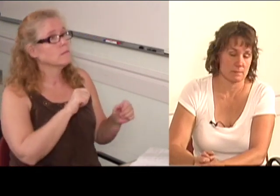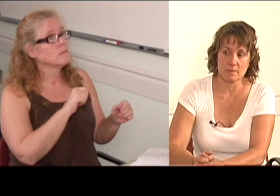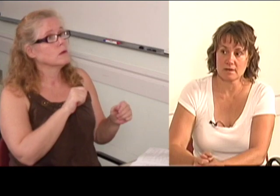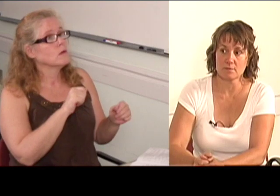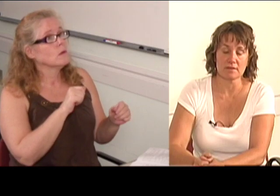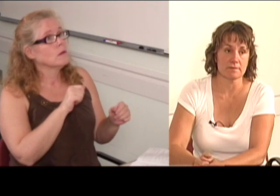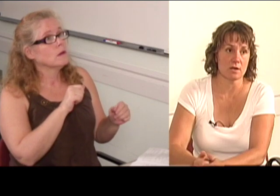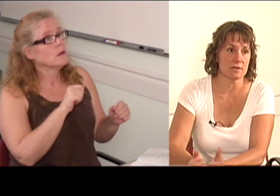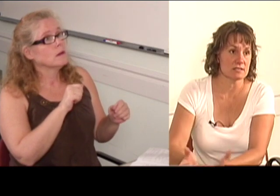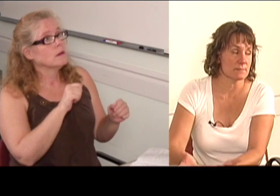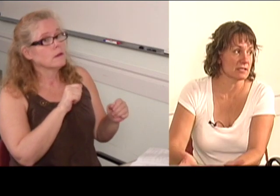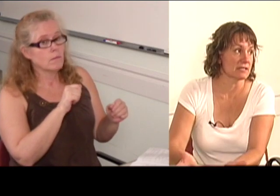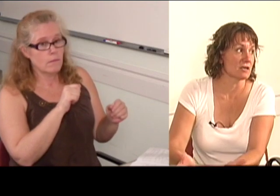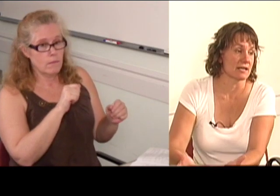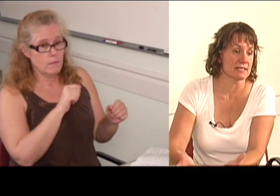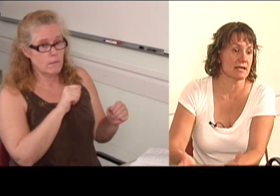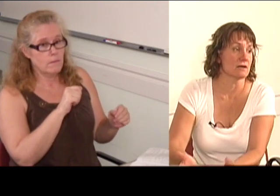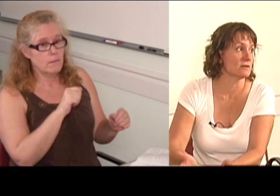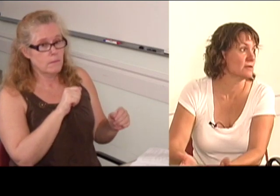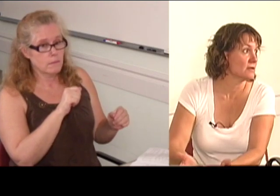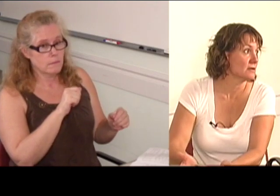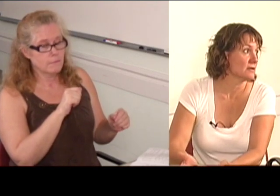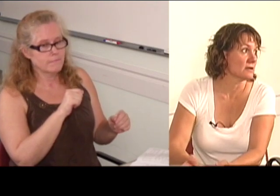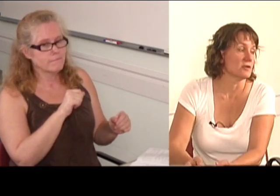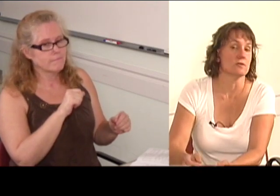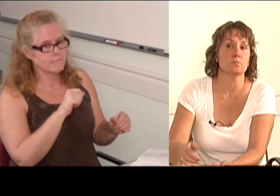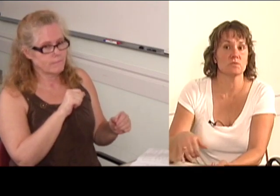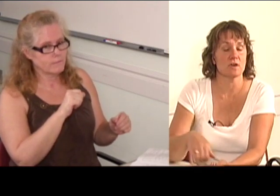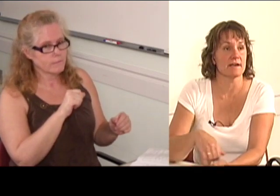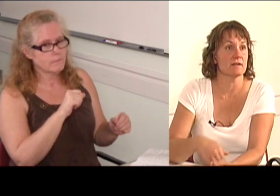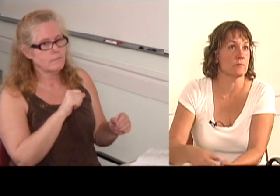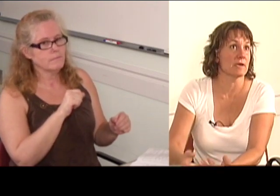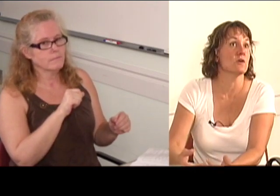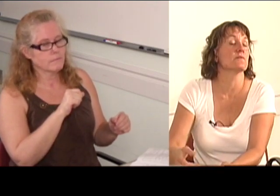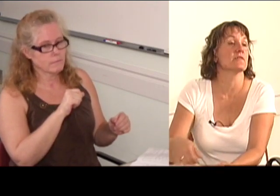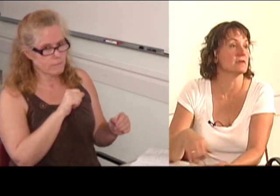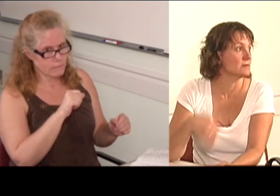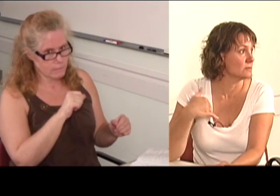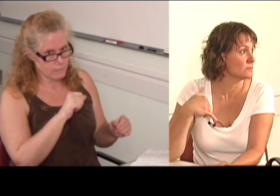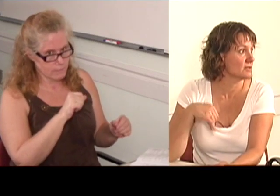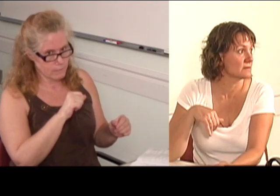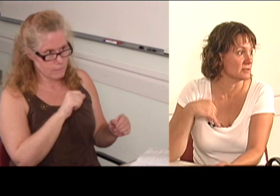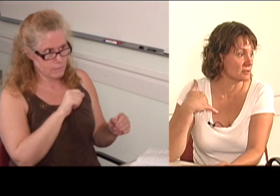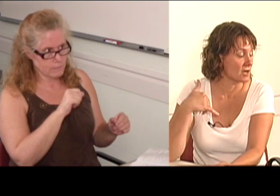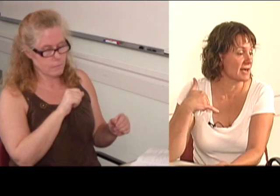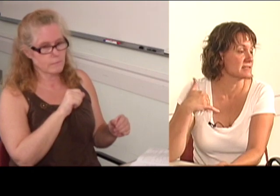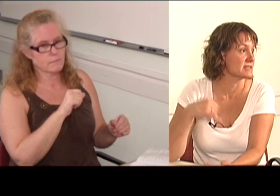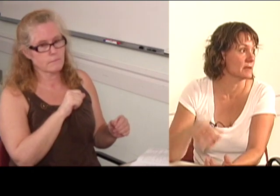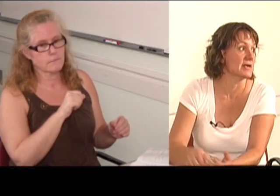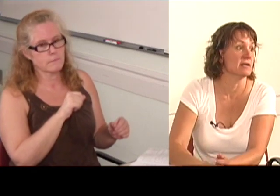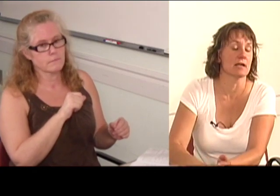Well, the phone is for building clientele. You try to, and you hope for the new clients to come in,